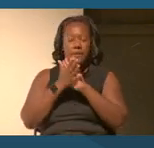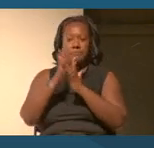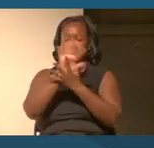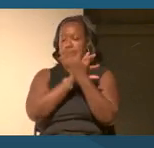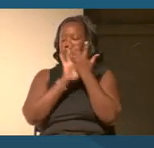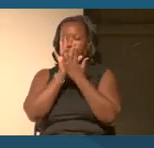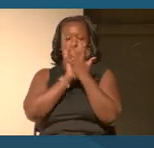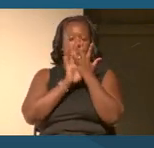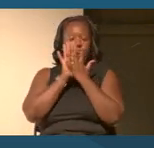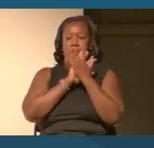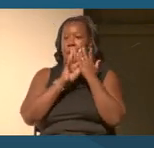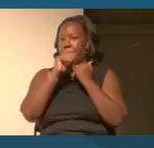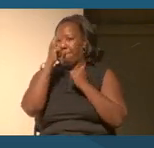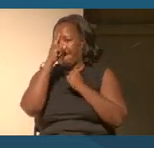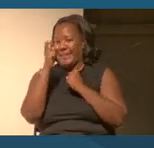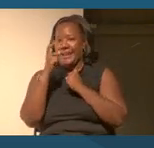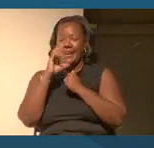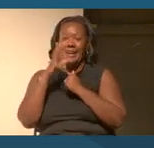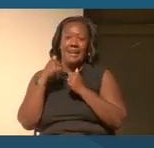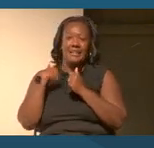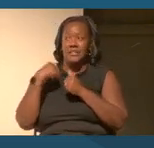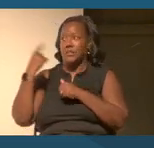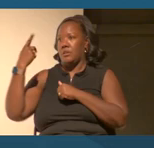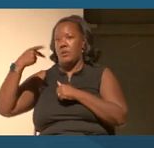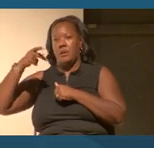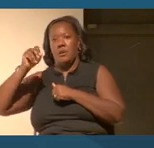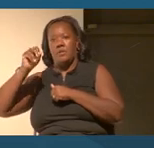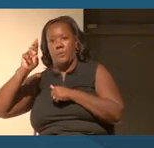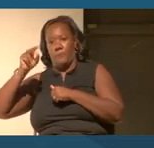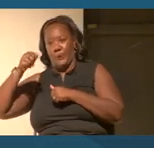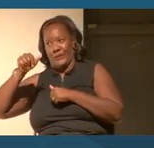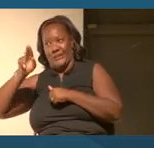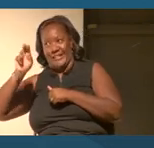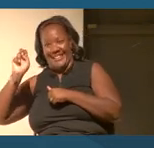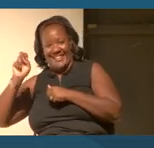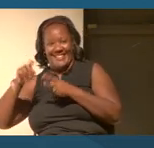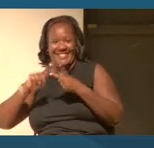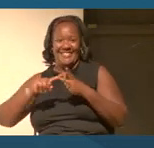scrambled by the Portuguese empire, the Spanish, the Dutch empires.